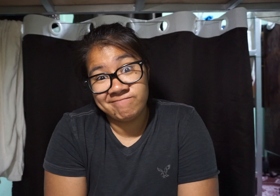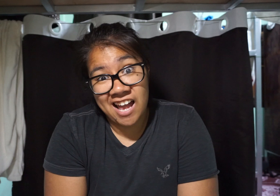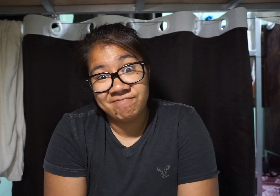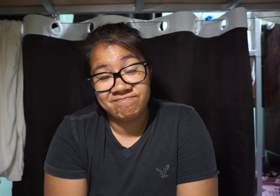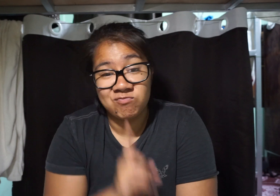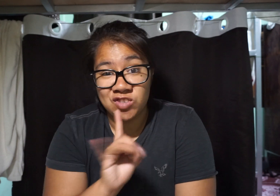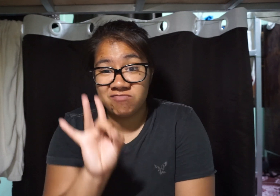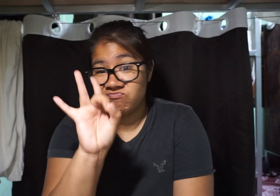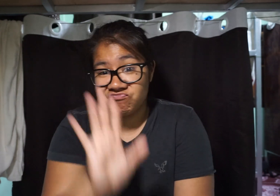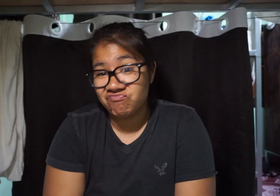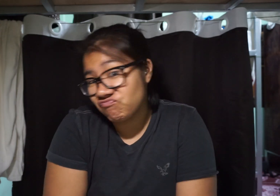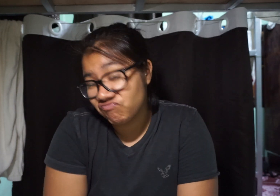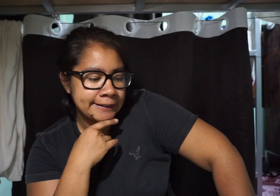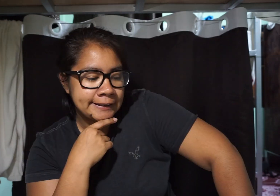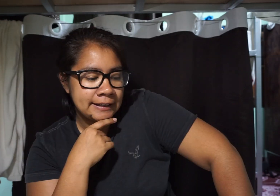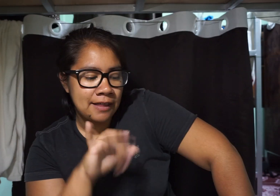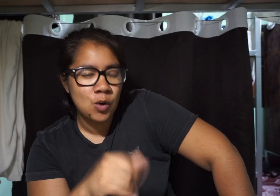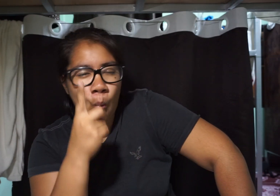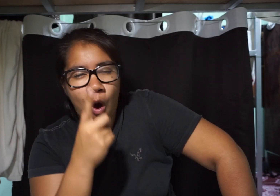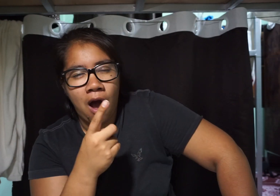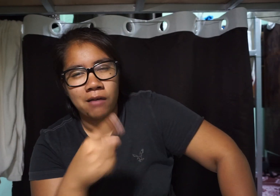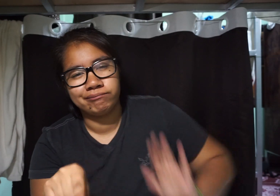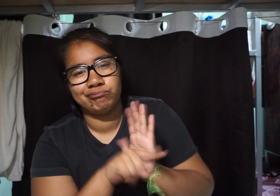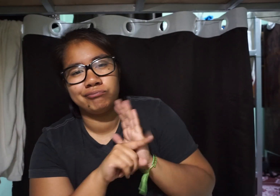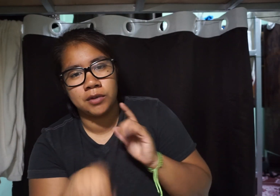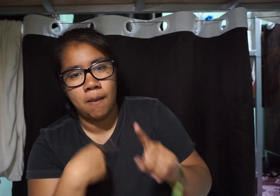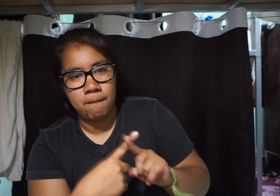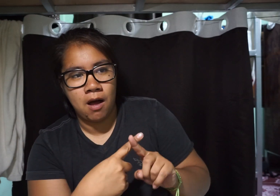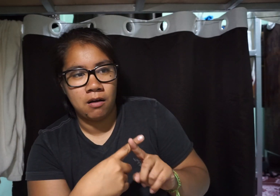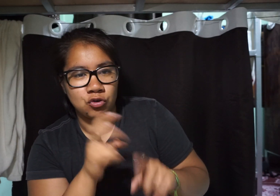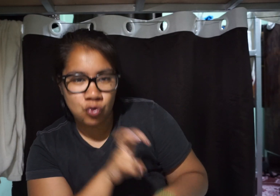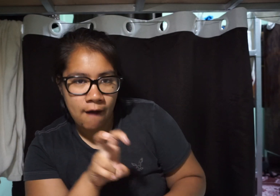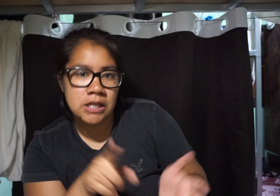Yeah, it's awful That's one negative thing about traveling